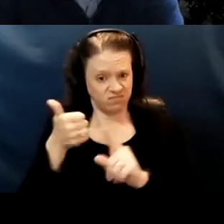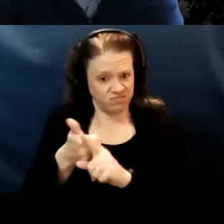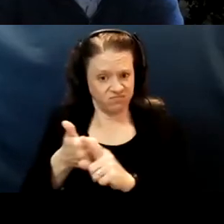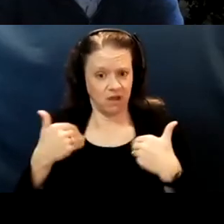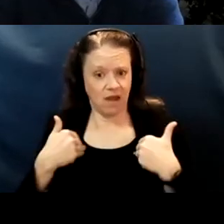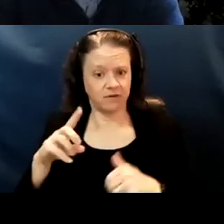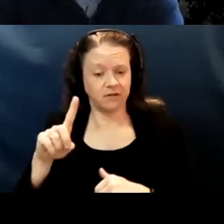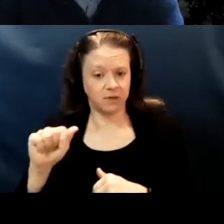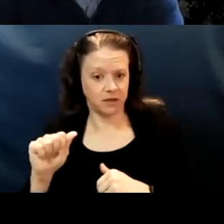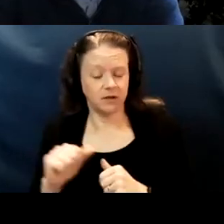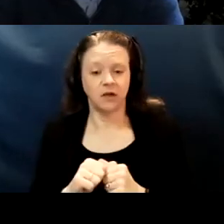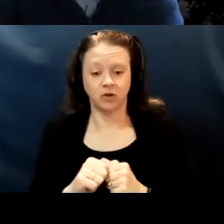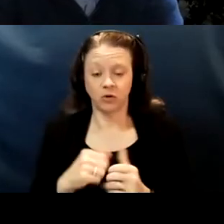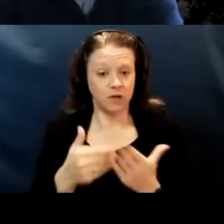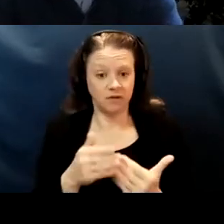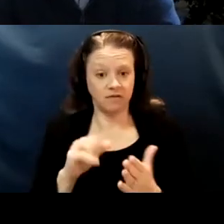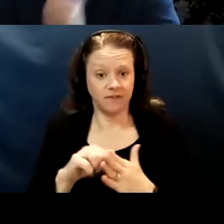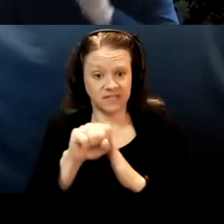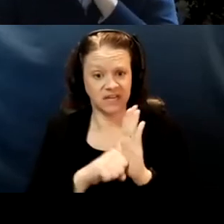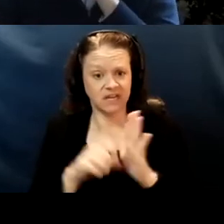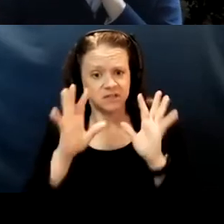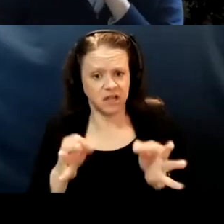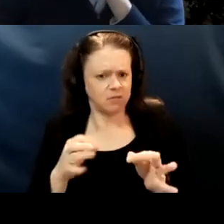as they initially did. Prioritize older adults in the rollout.